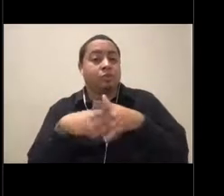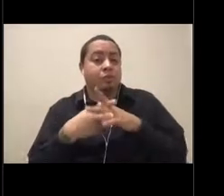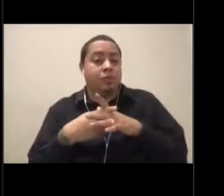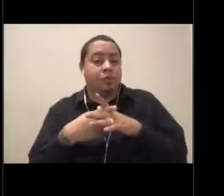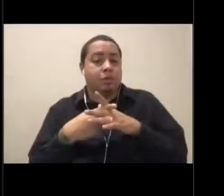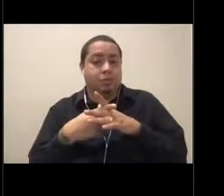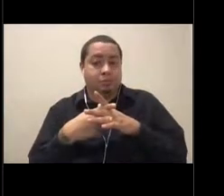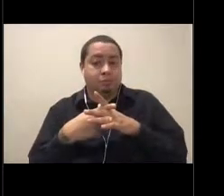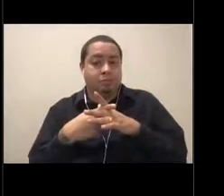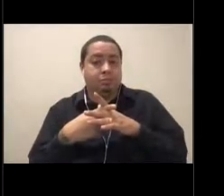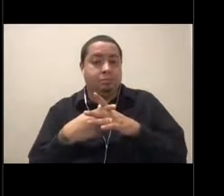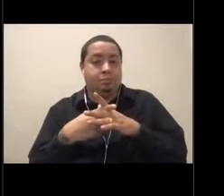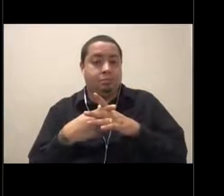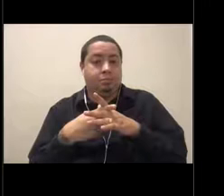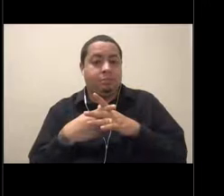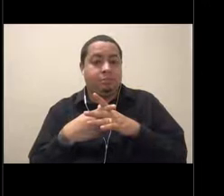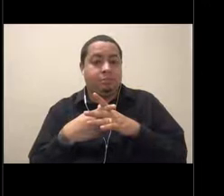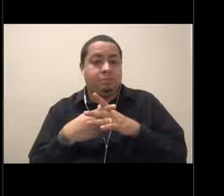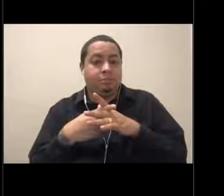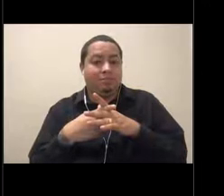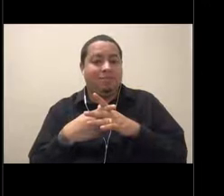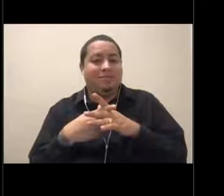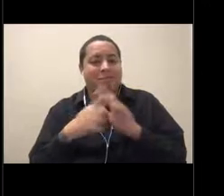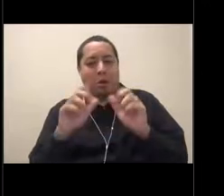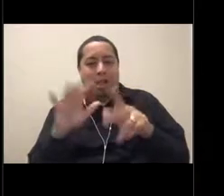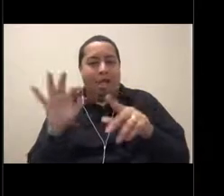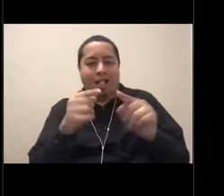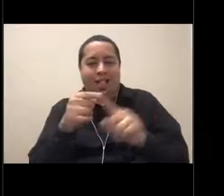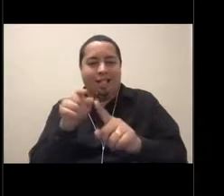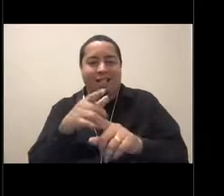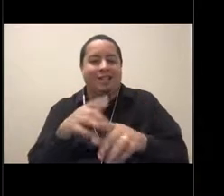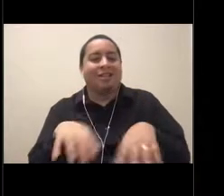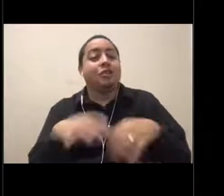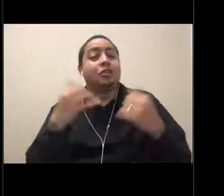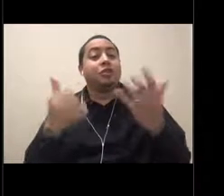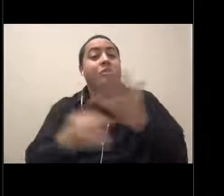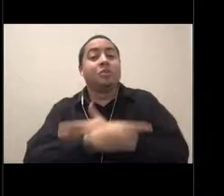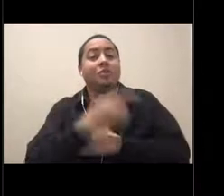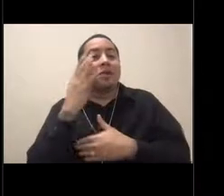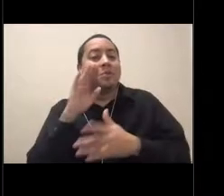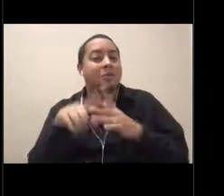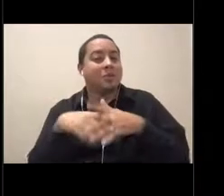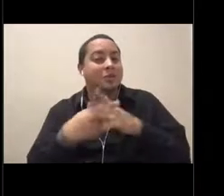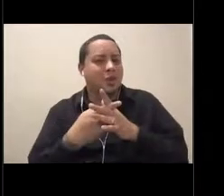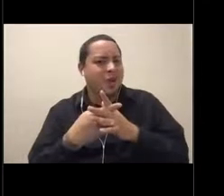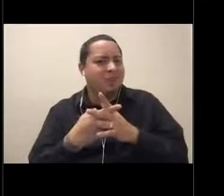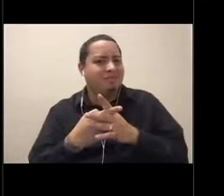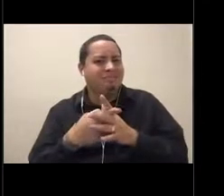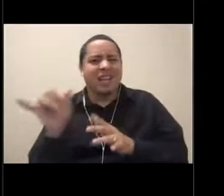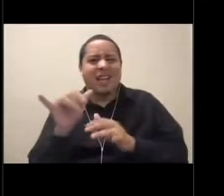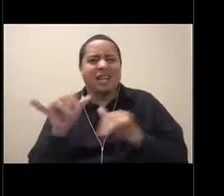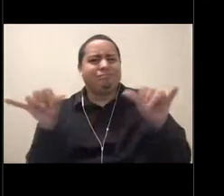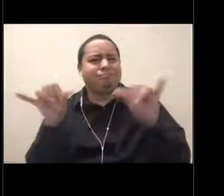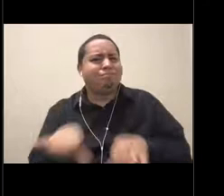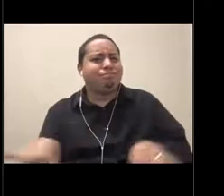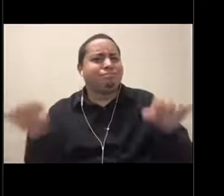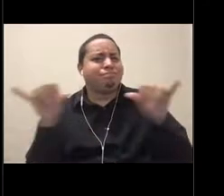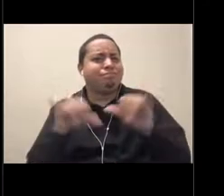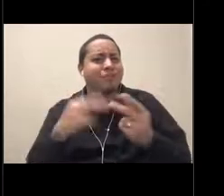checking out, well, here we go. We're going to treat you today like you were normal visitors to the Sanctuary Exploration Center.